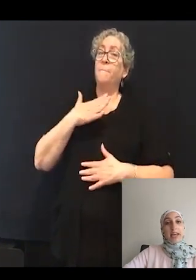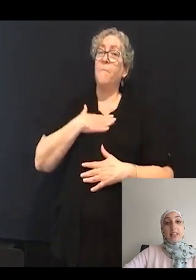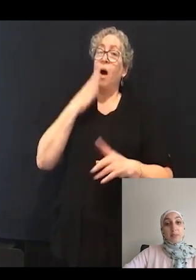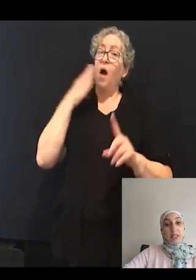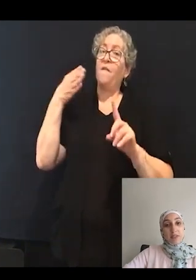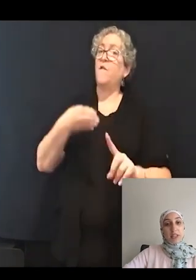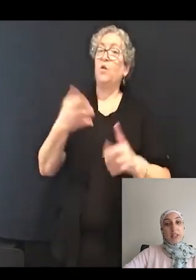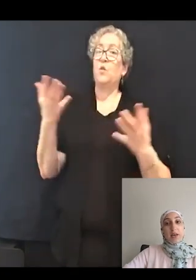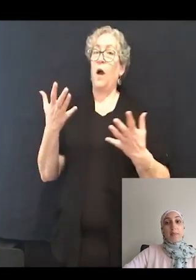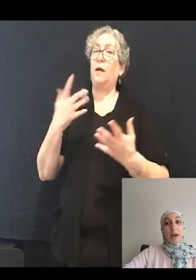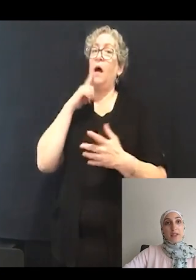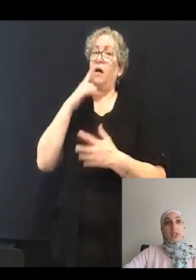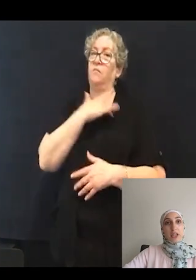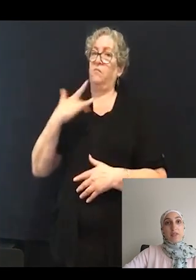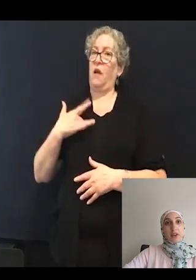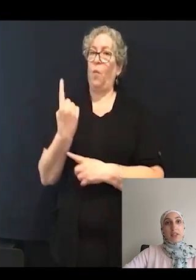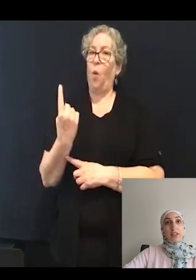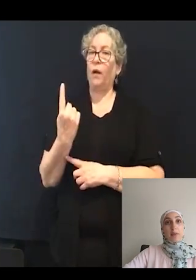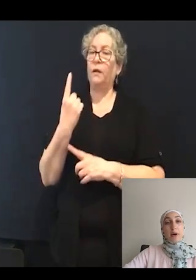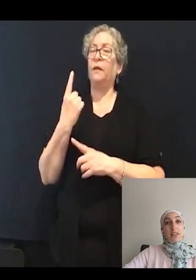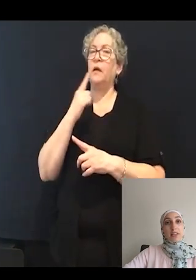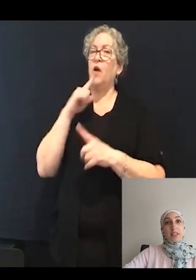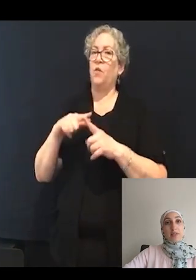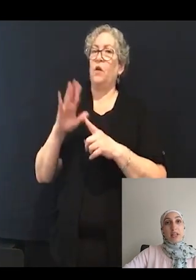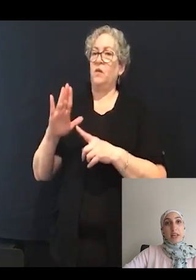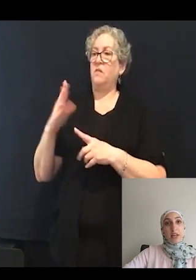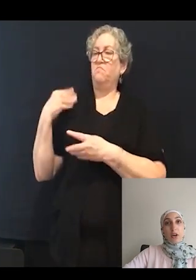and specifically, pathogenic variance in myosin VIIA a